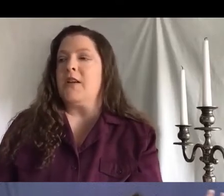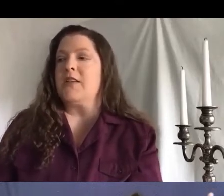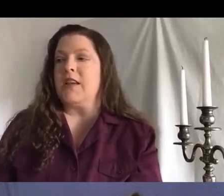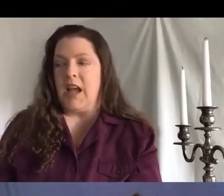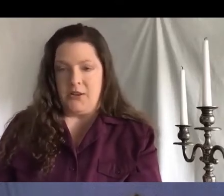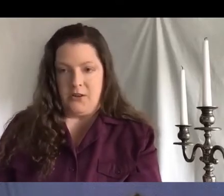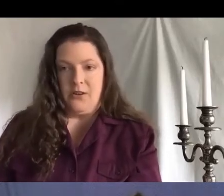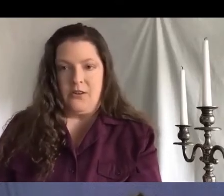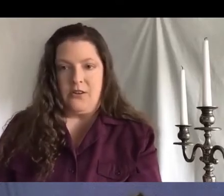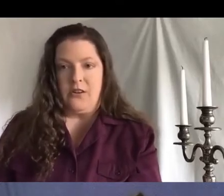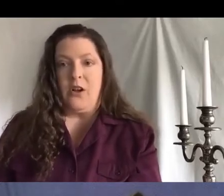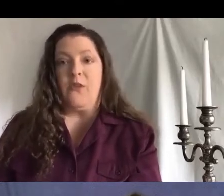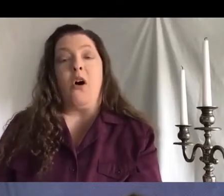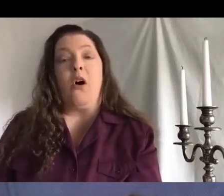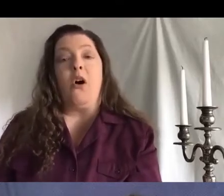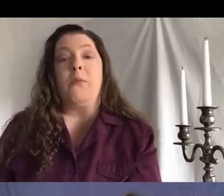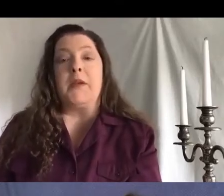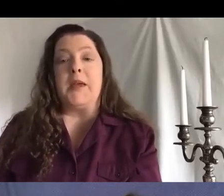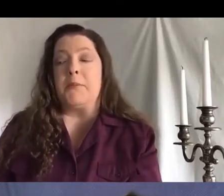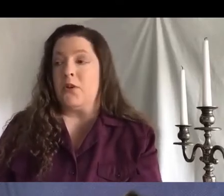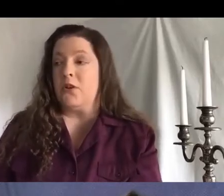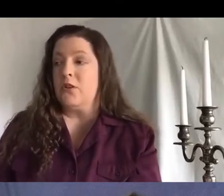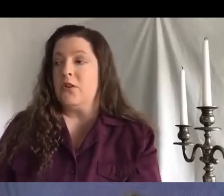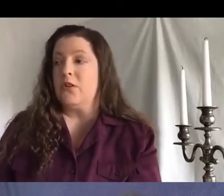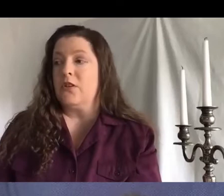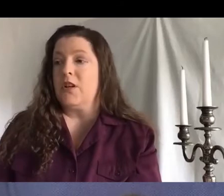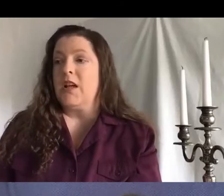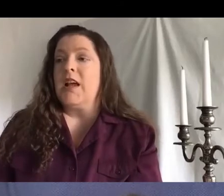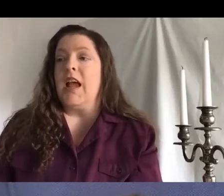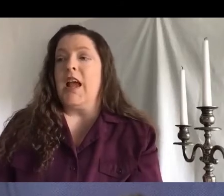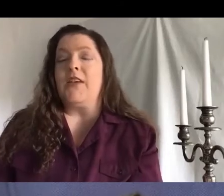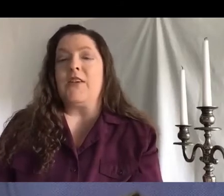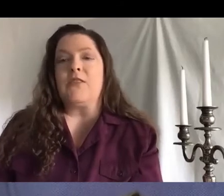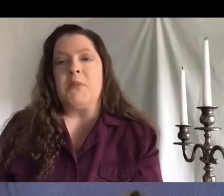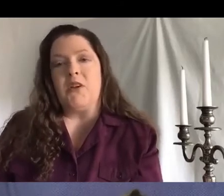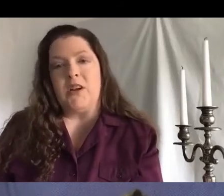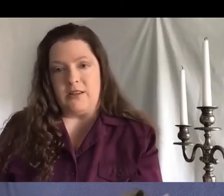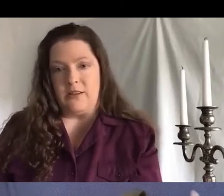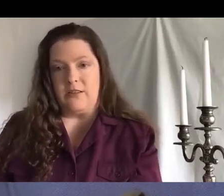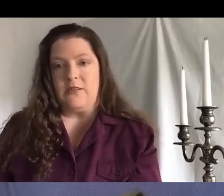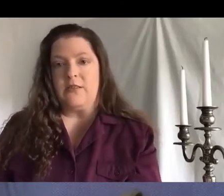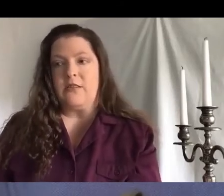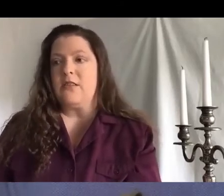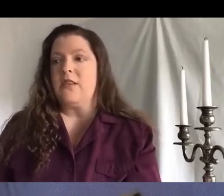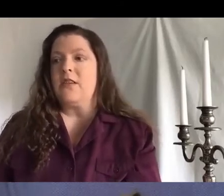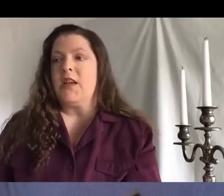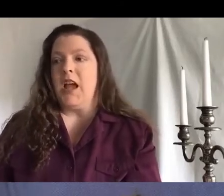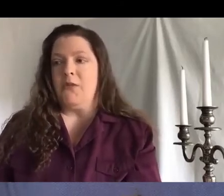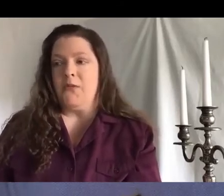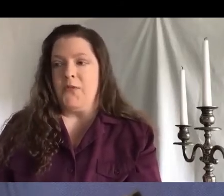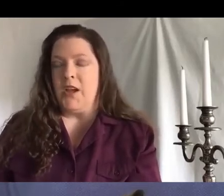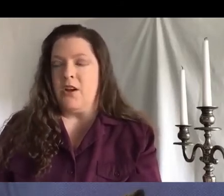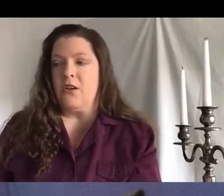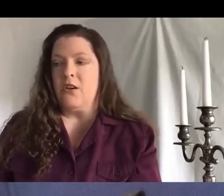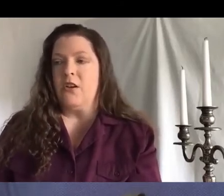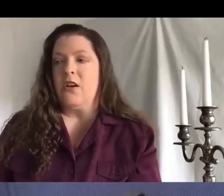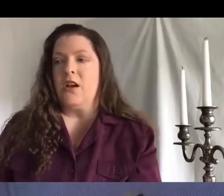together of all people, and the experiences and fear,